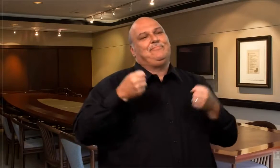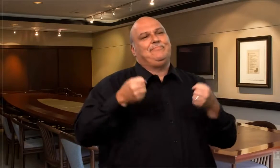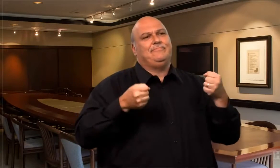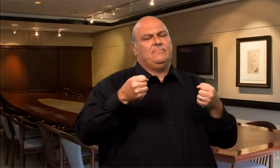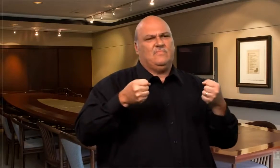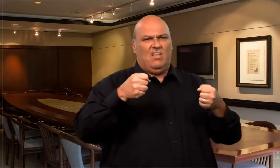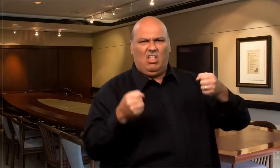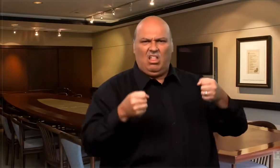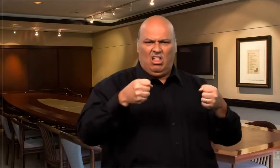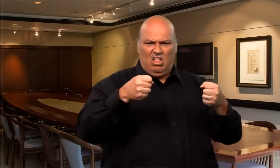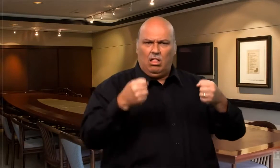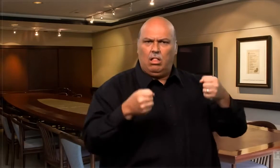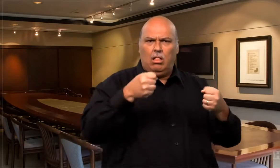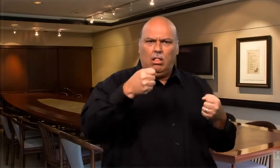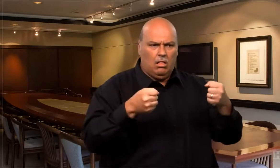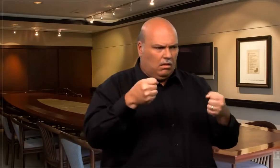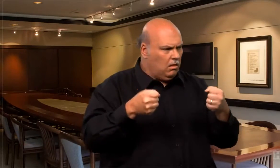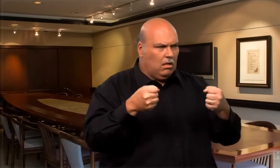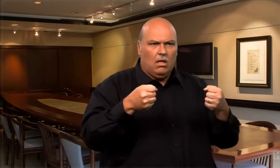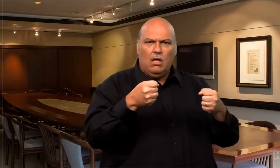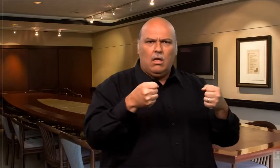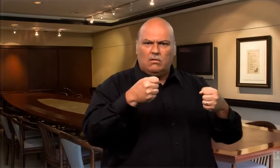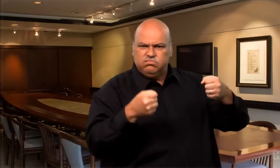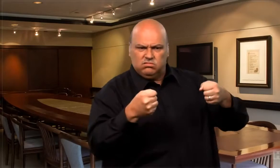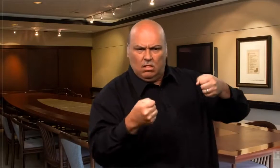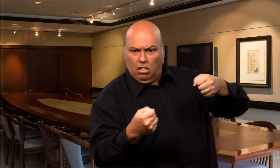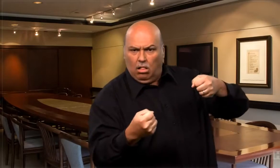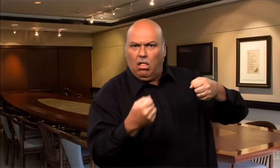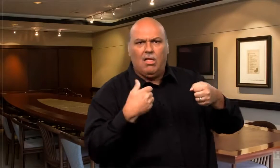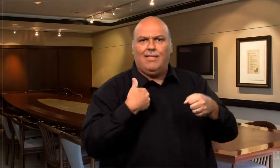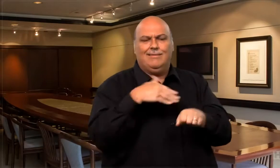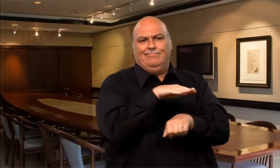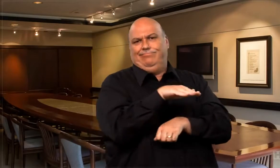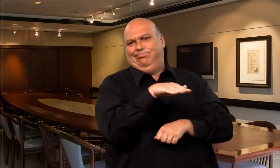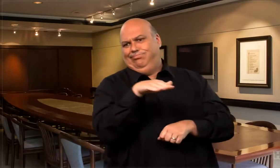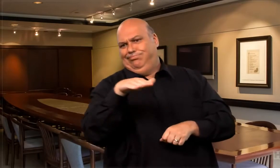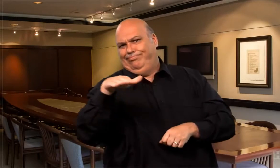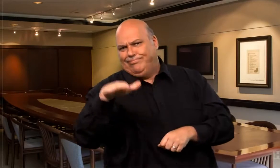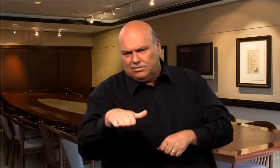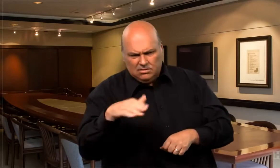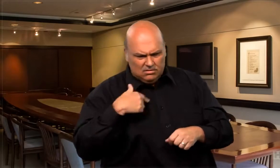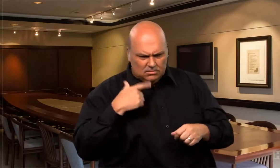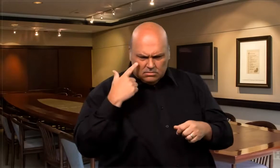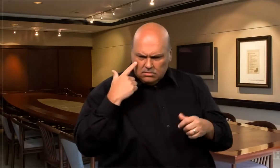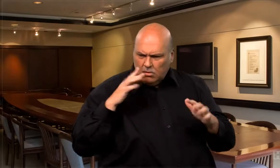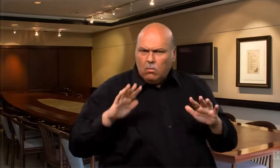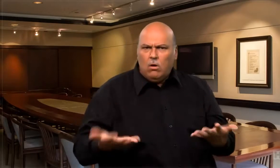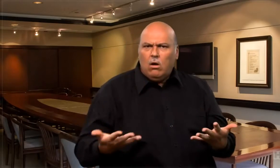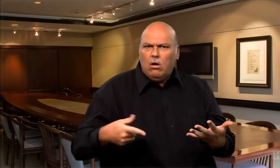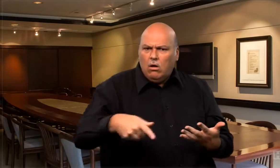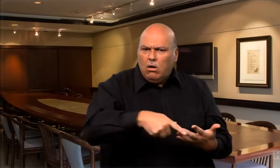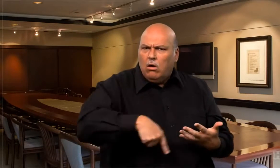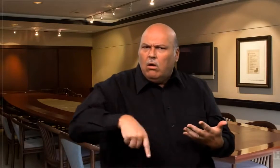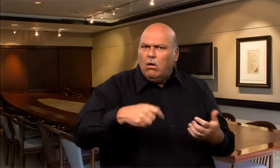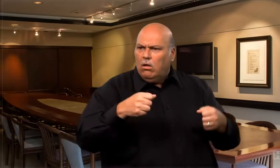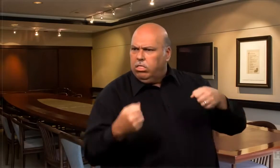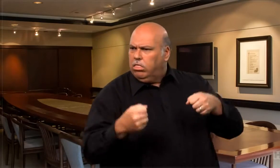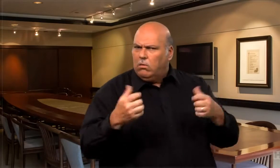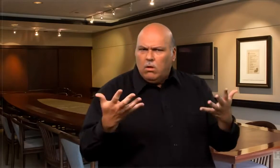erratically and kept on veering to the right. I had to pull over and check the car. I alighted the car and began to examine the car; I was surprised